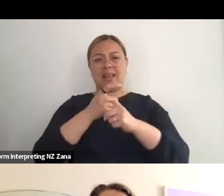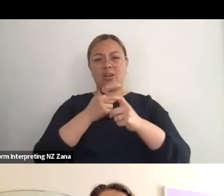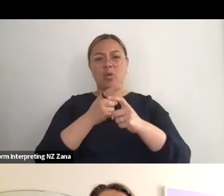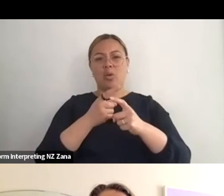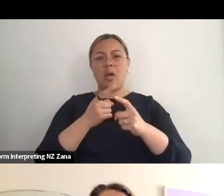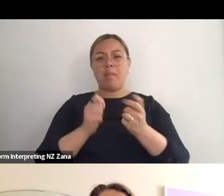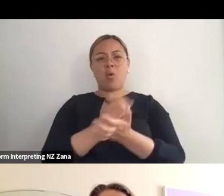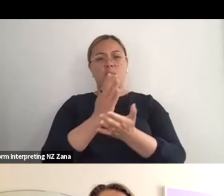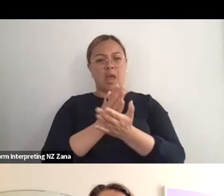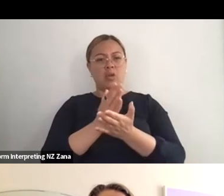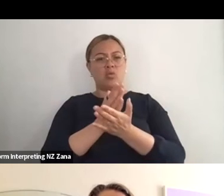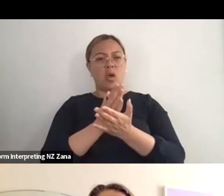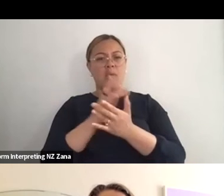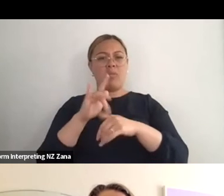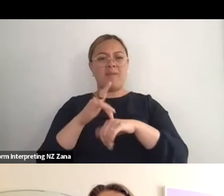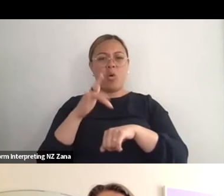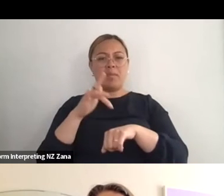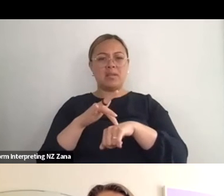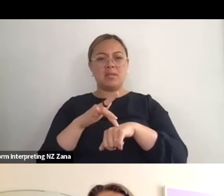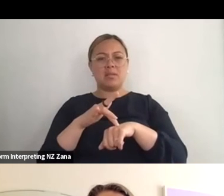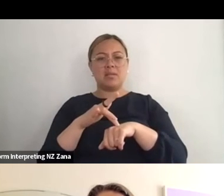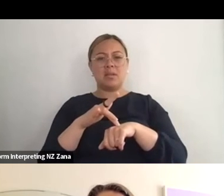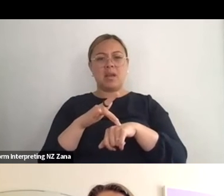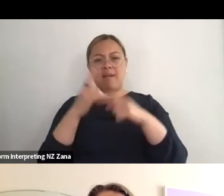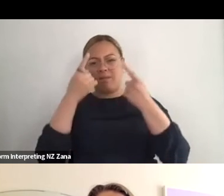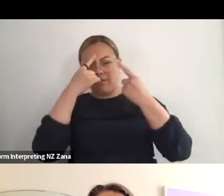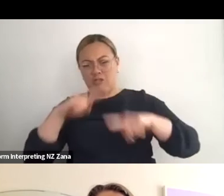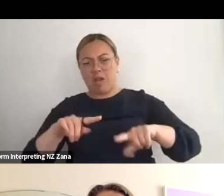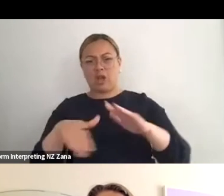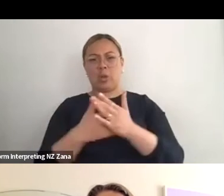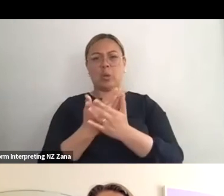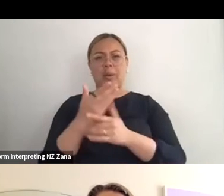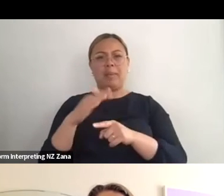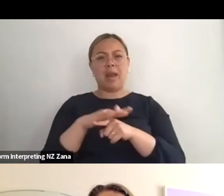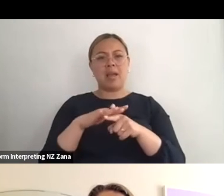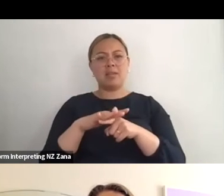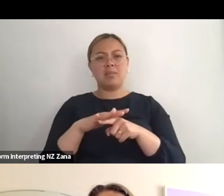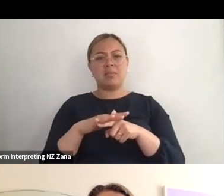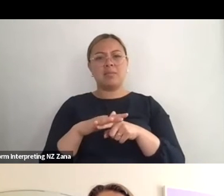a new space, or whatever, and how do you just try and build into what the show actually is.